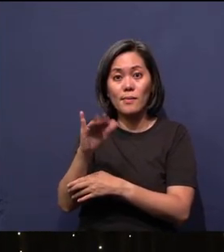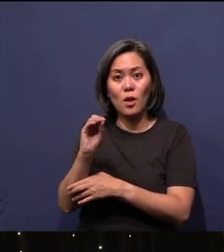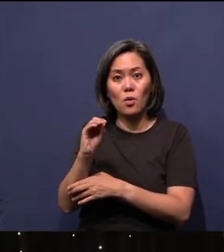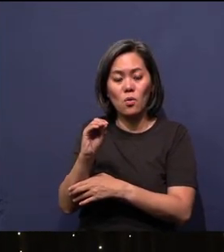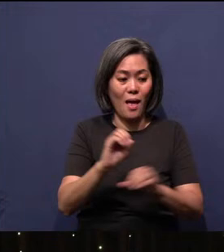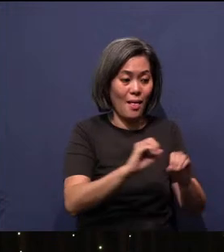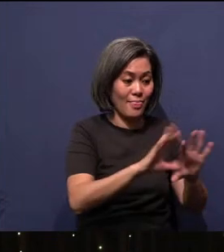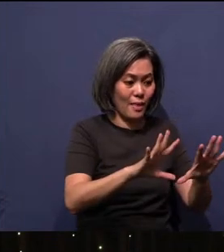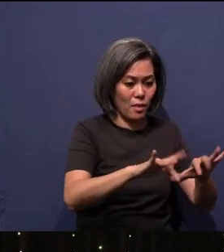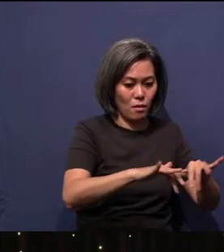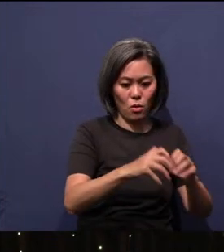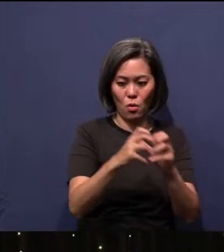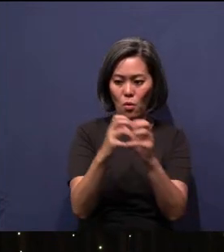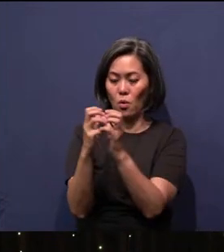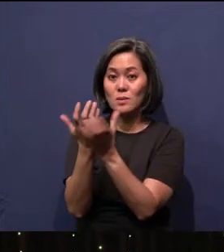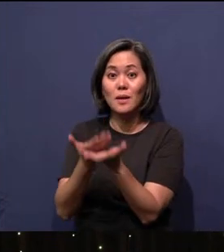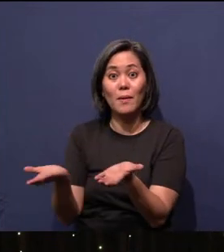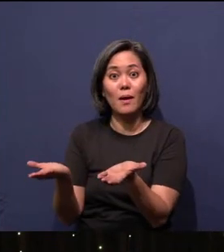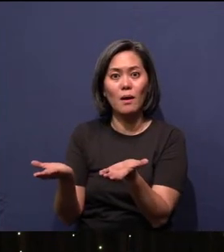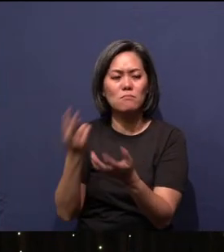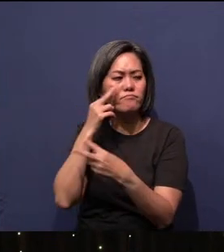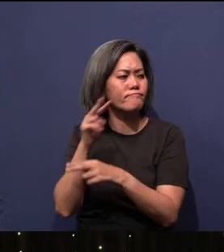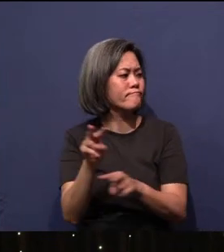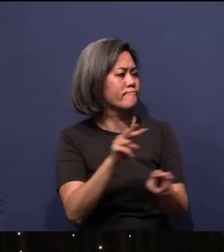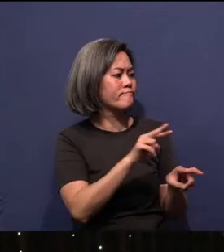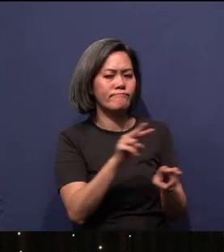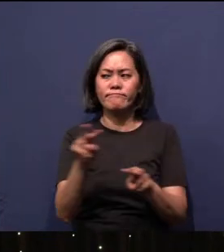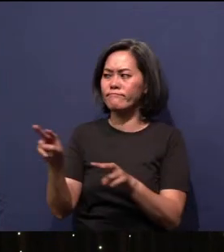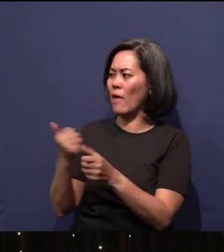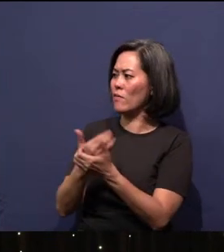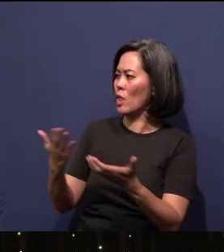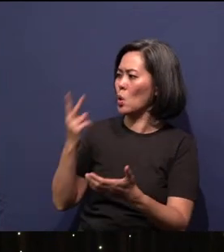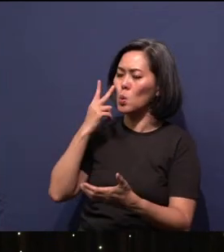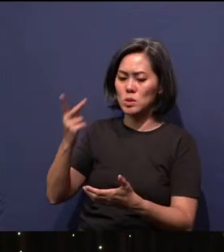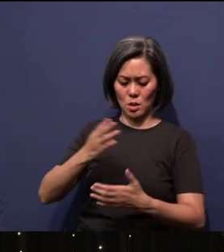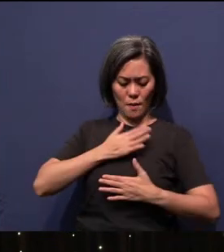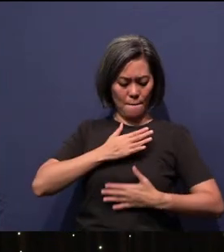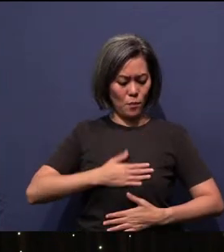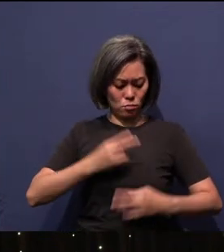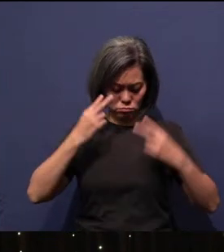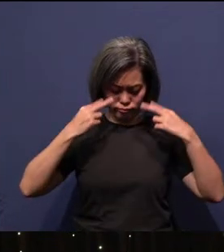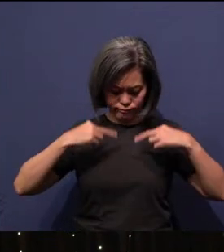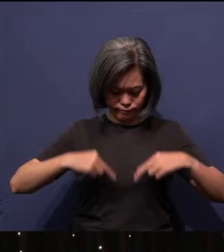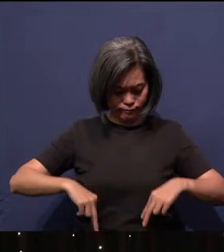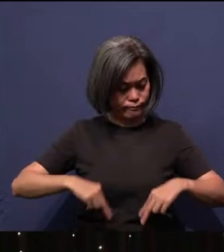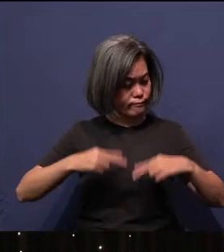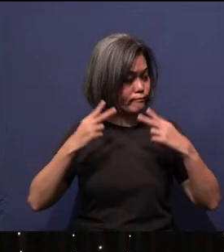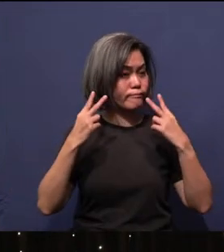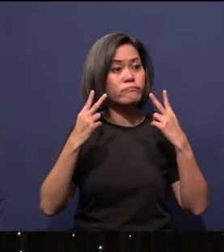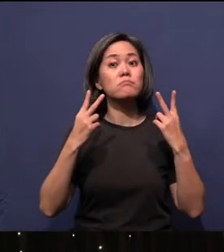If you look around, everything you see on your body with your eyes came from